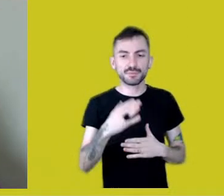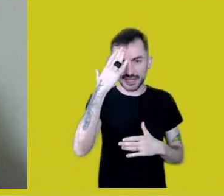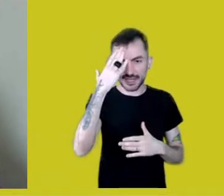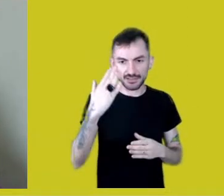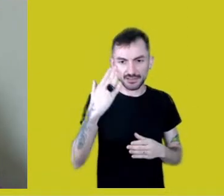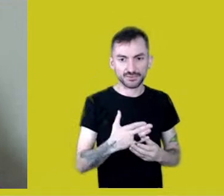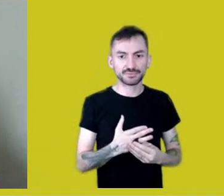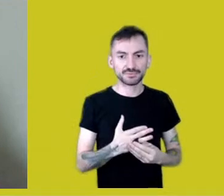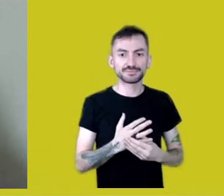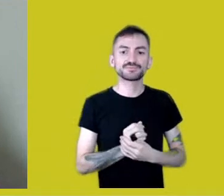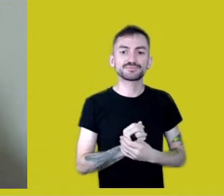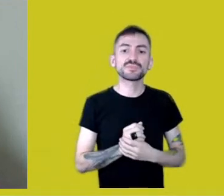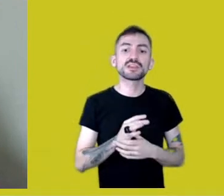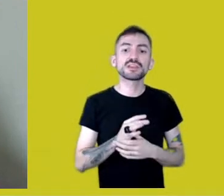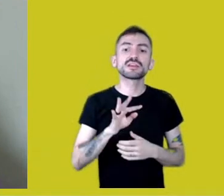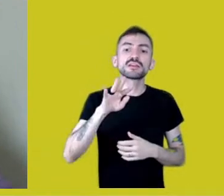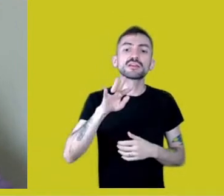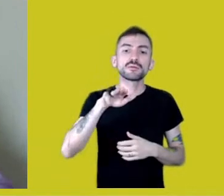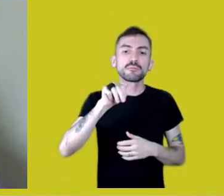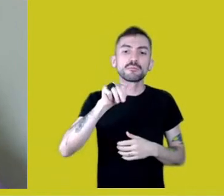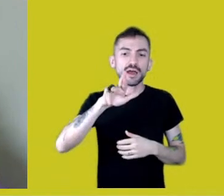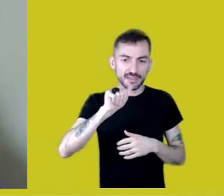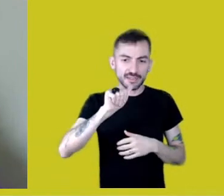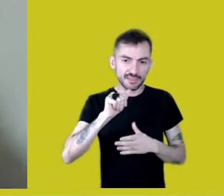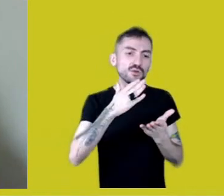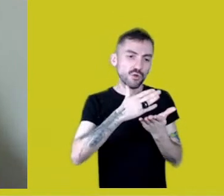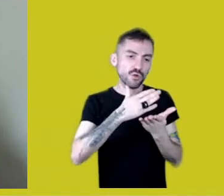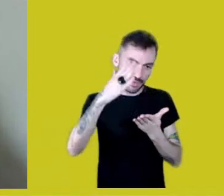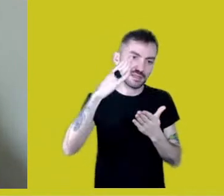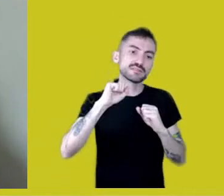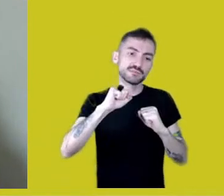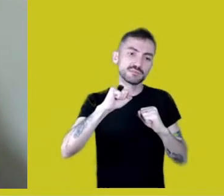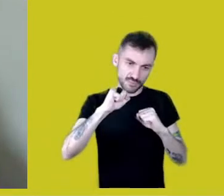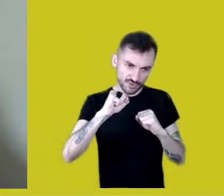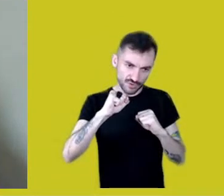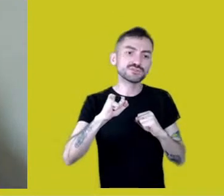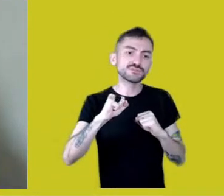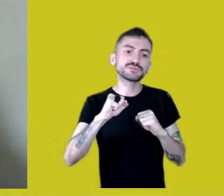Maria Thaís, if you’d like to begin and hand it over to whomever you...